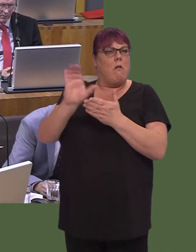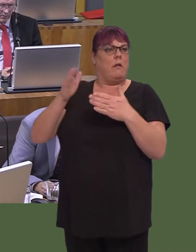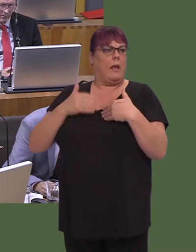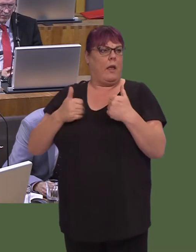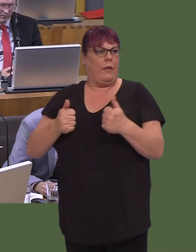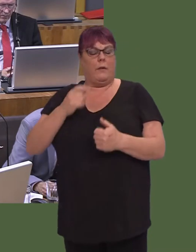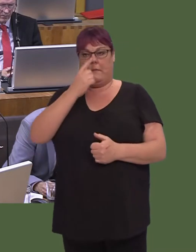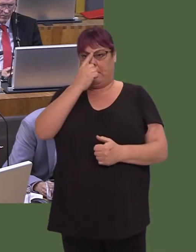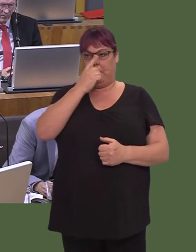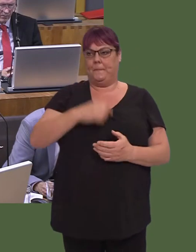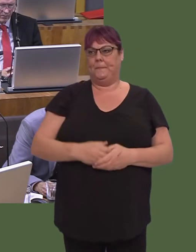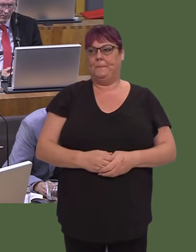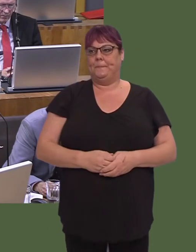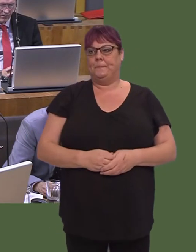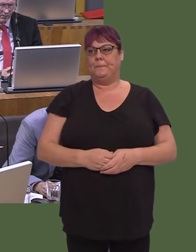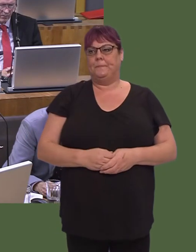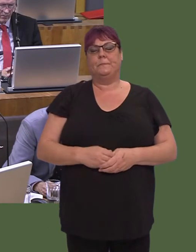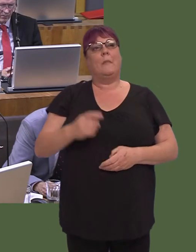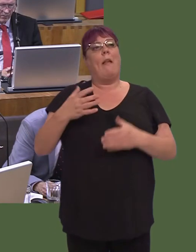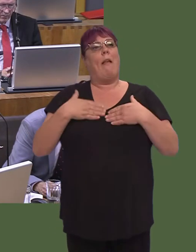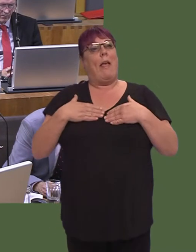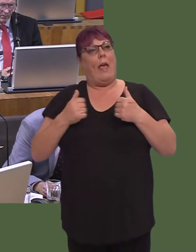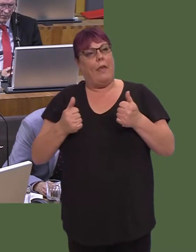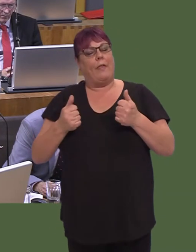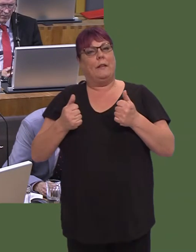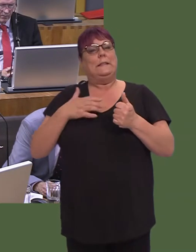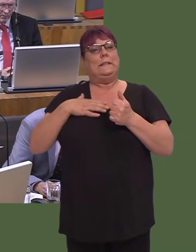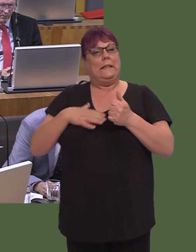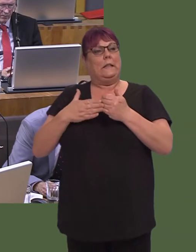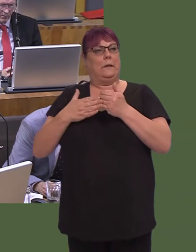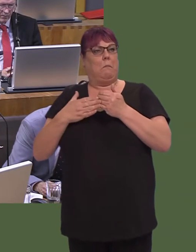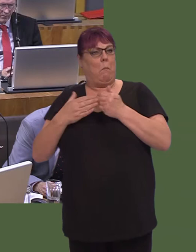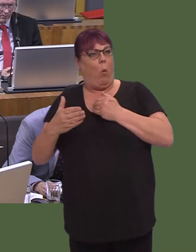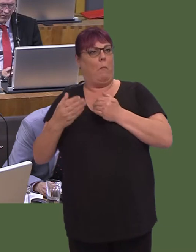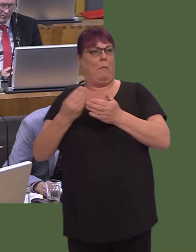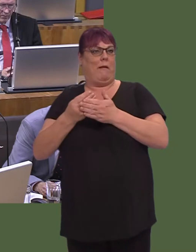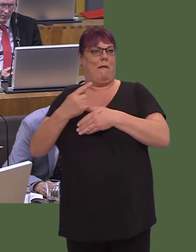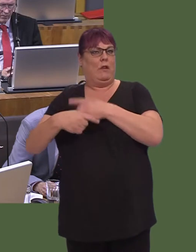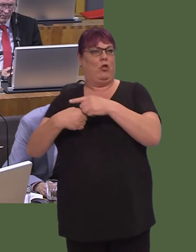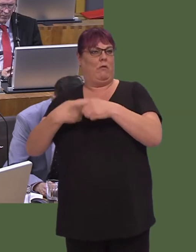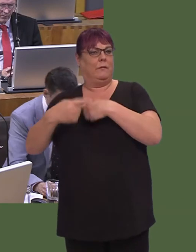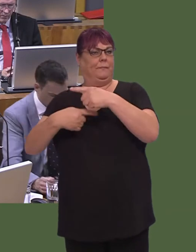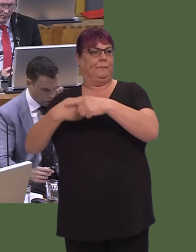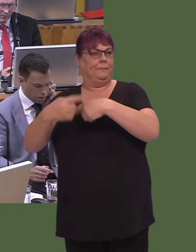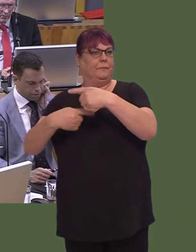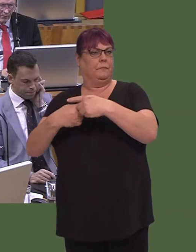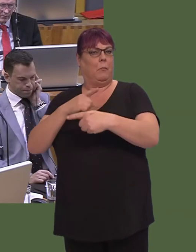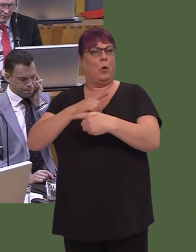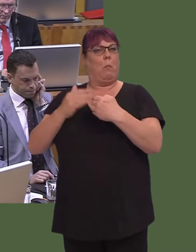Ond, fel y dywedais i yn gynharach, rym ni eisiau gweld y Canghellor yn creu mwy o adnoddau